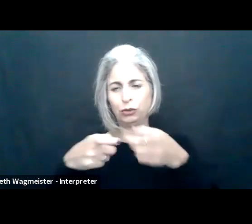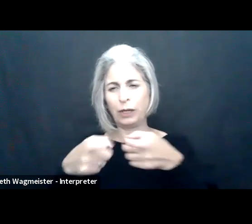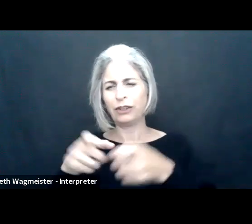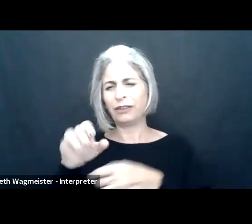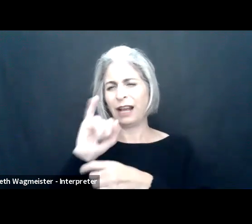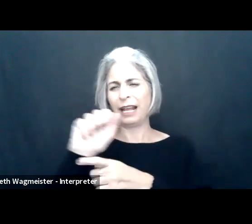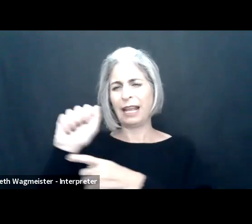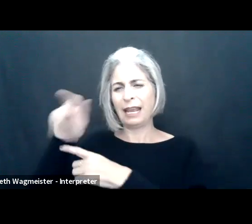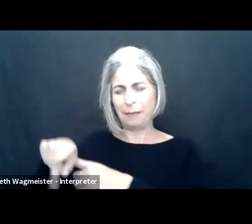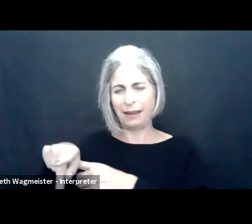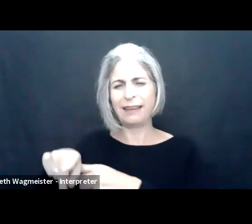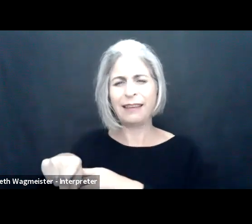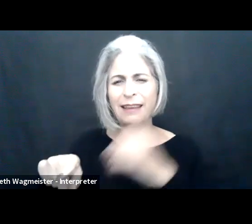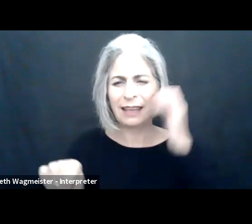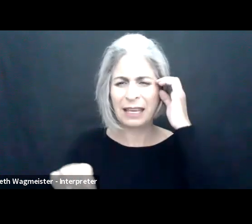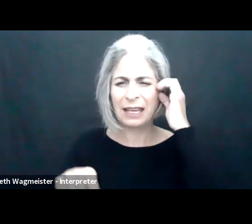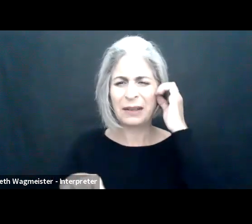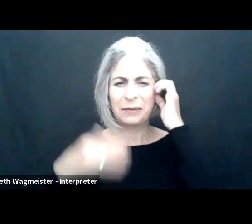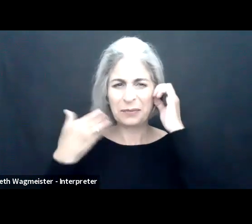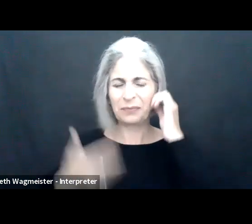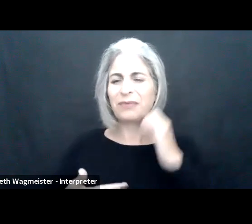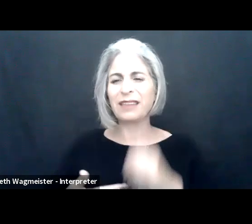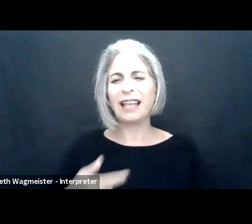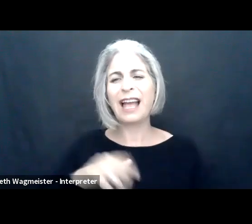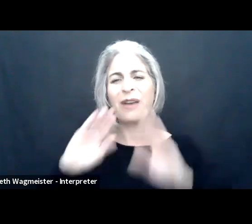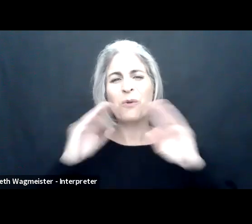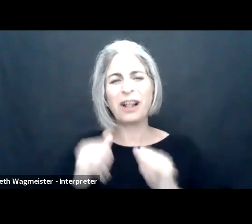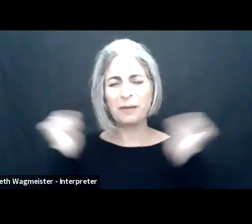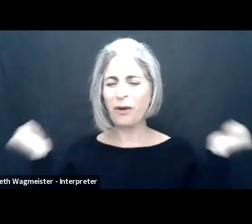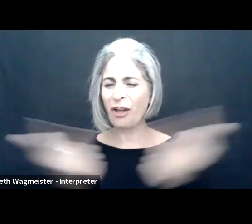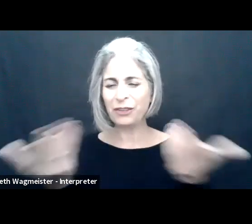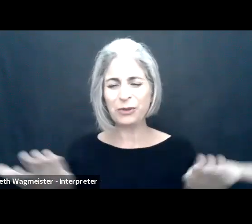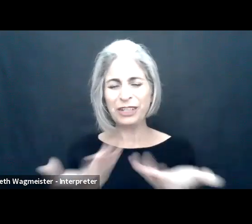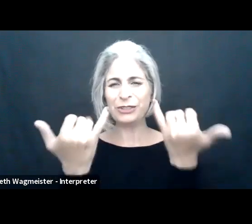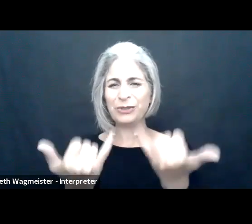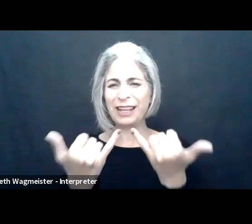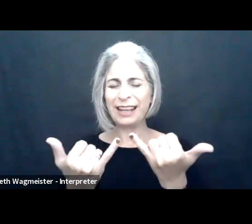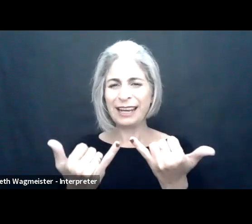My name is Christopher Lee, I'm the managing director of IAAP and chief learning officer for G3ict.